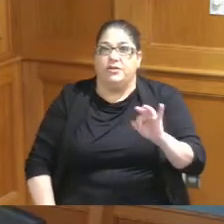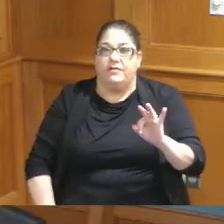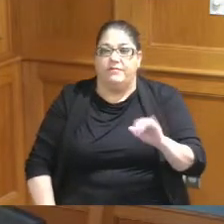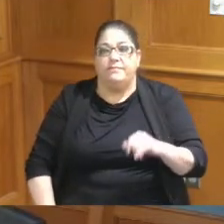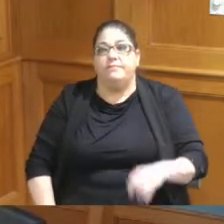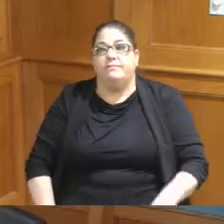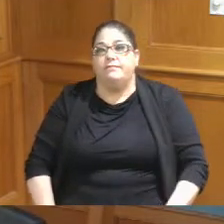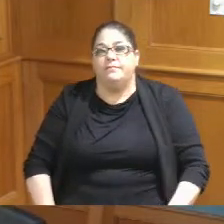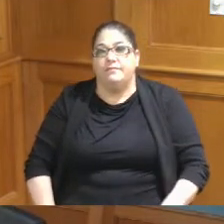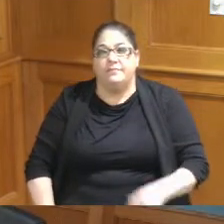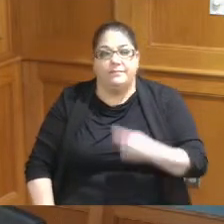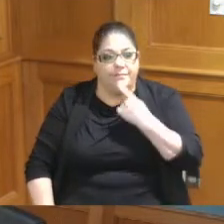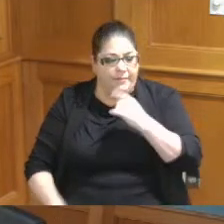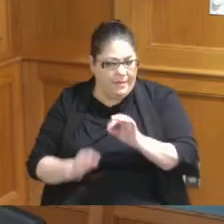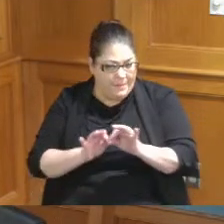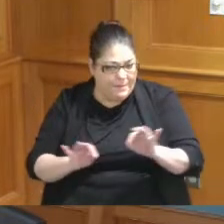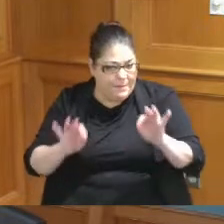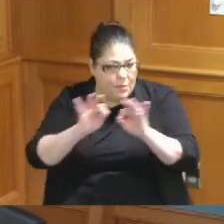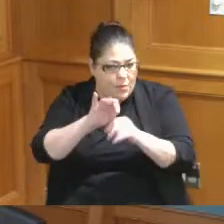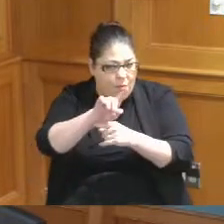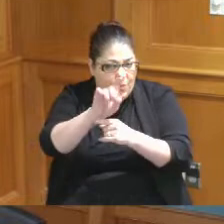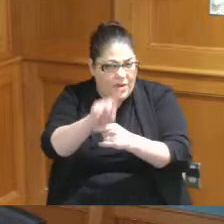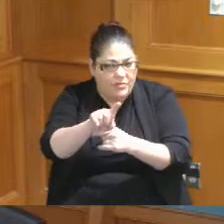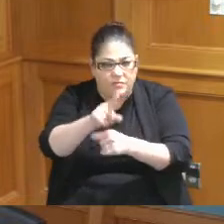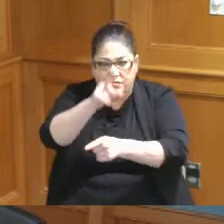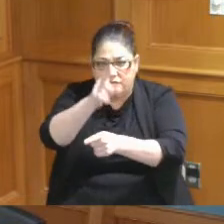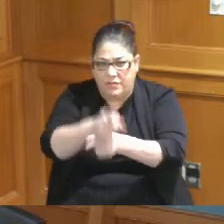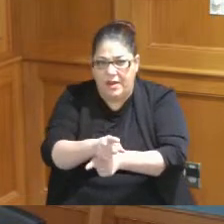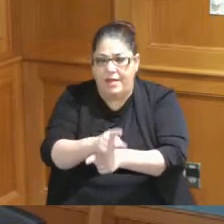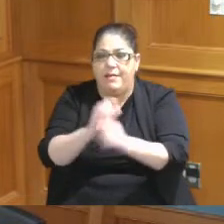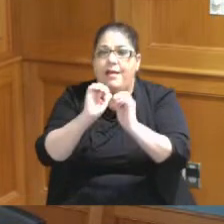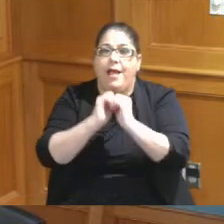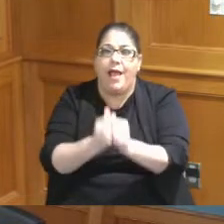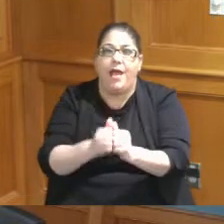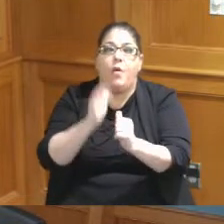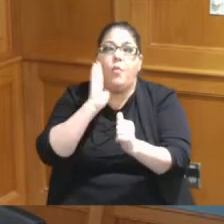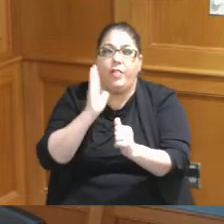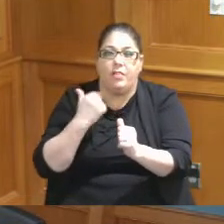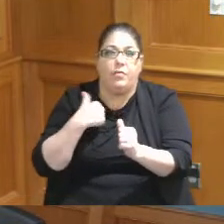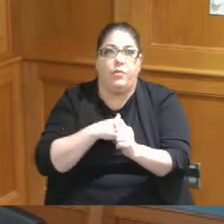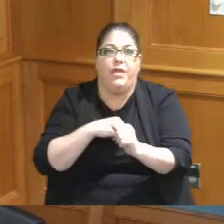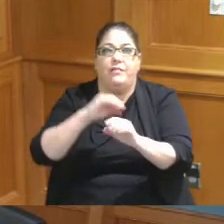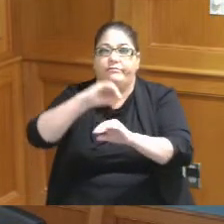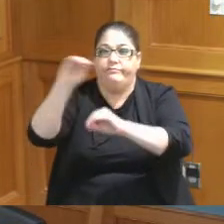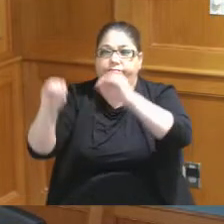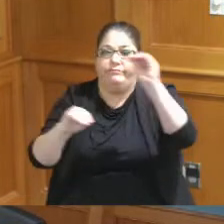important issue that's a very important question is is how we're going to allocate that residual